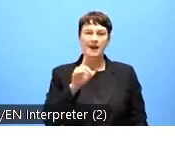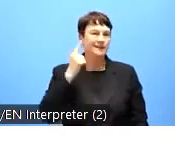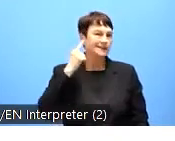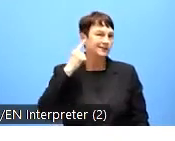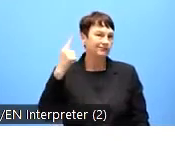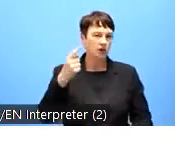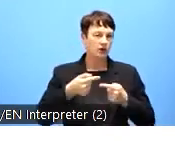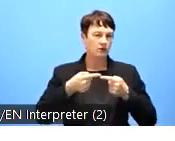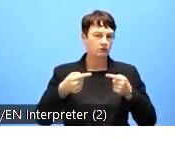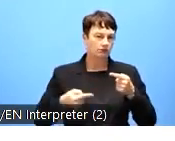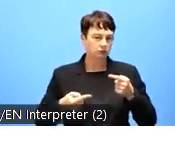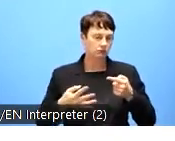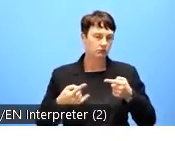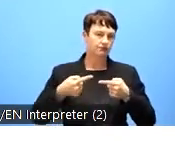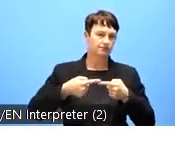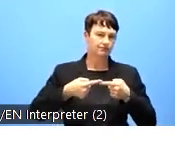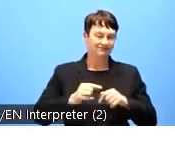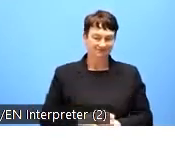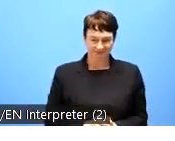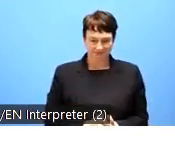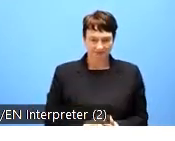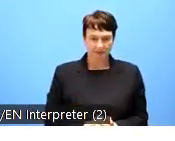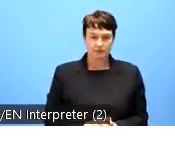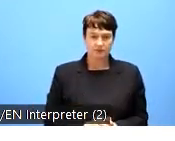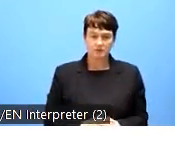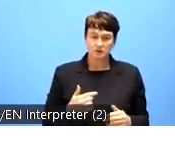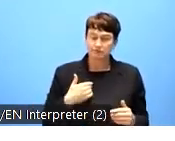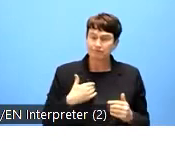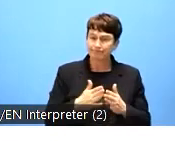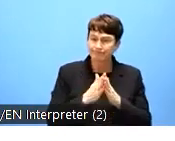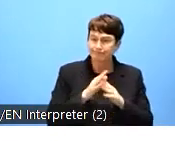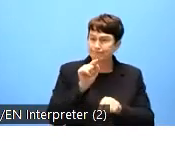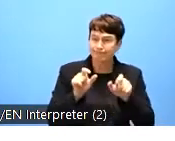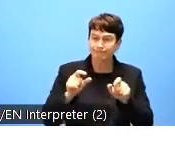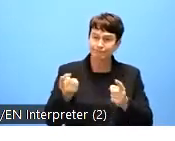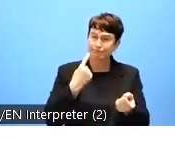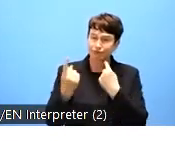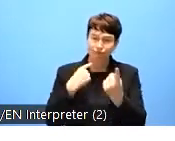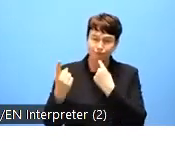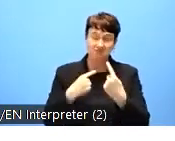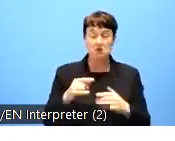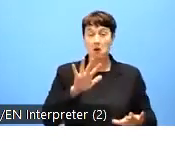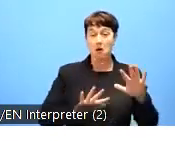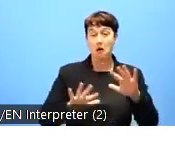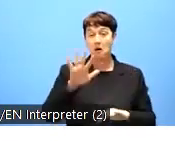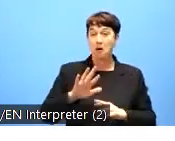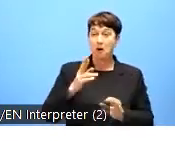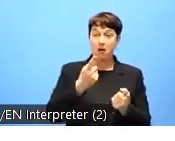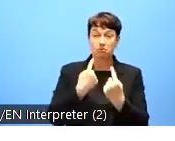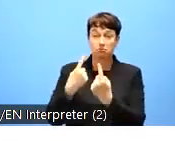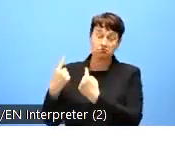replied to this format. In total, we received about 1,000 replies from over 30 countries.